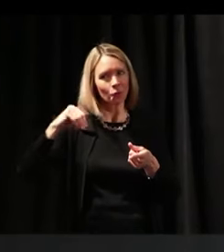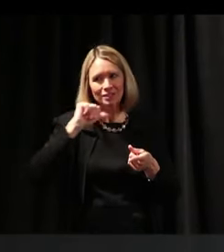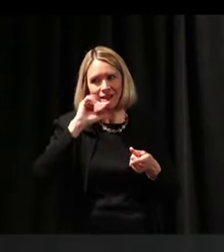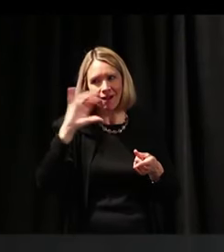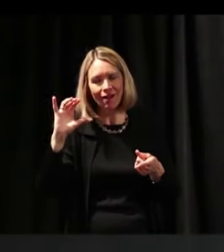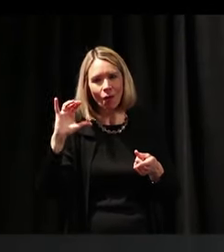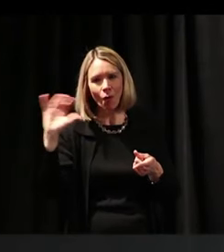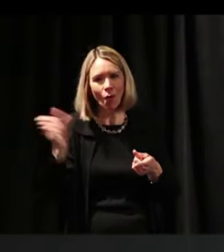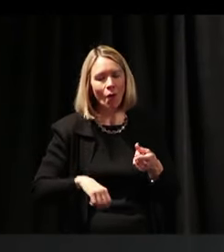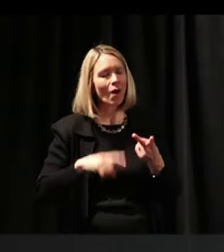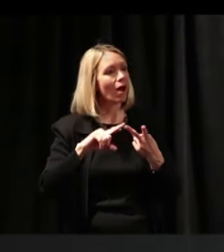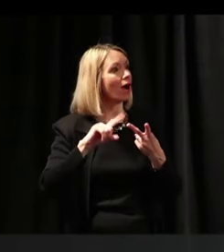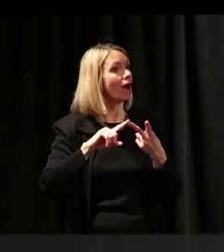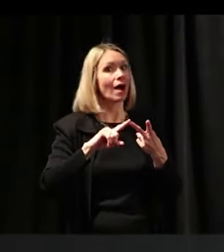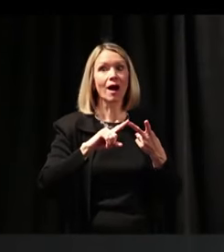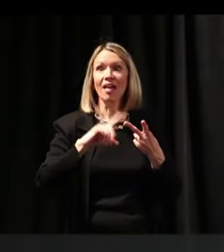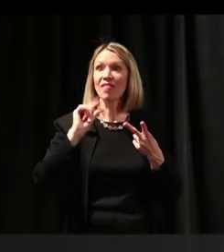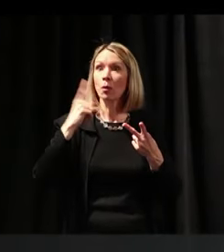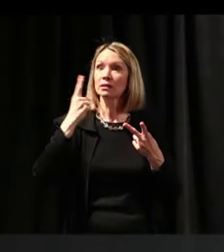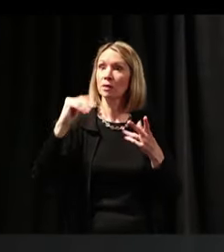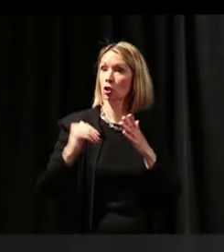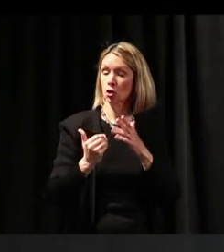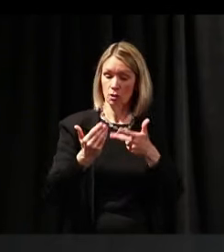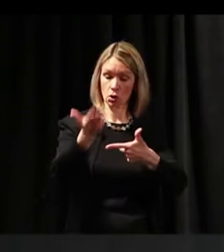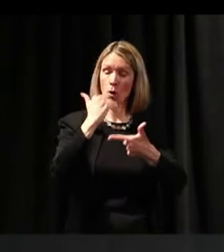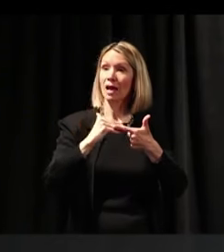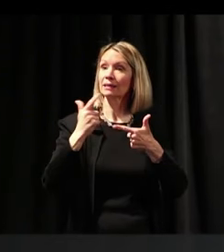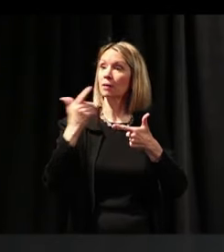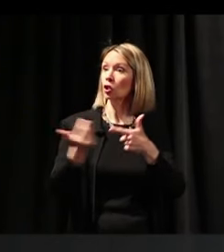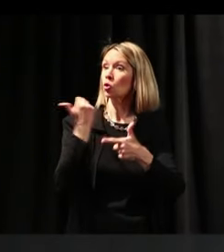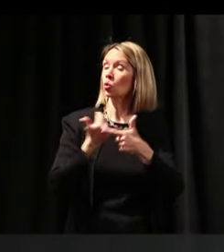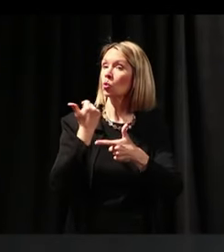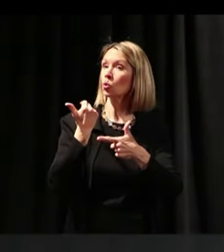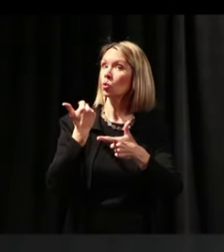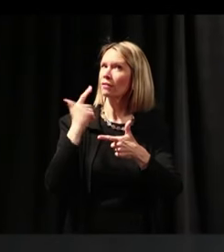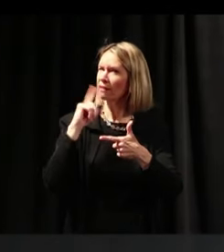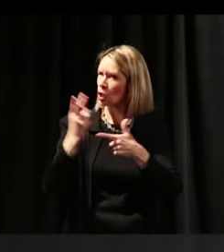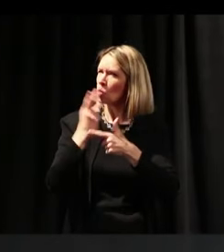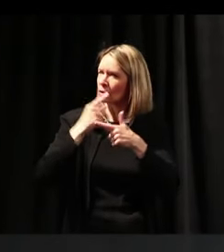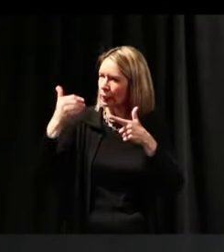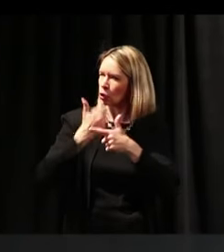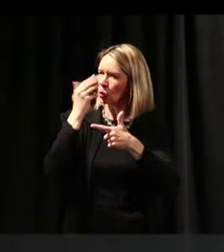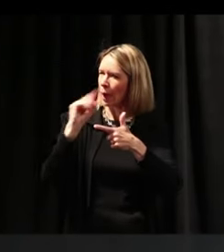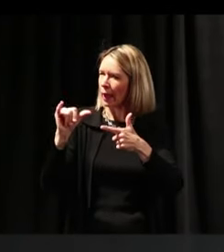Something new used in a new way. Not quite. Not the iPod.